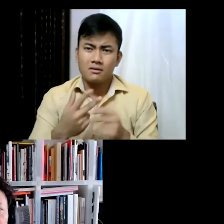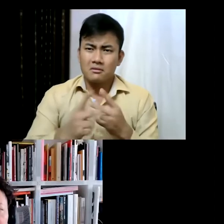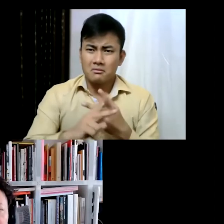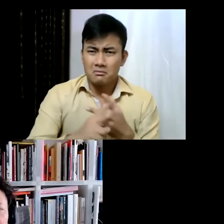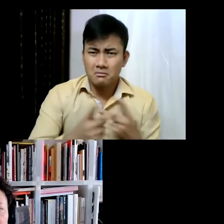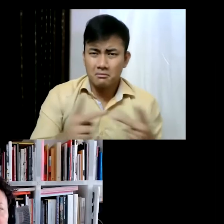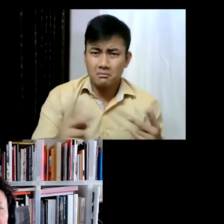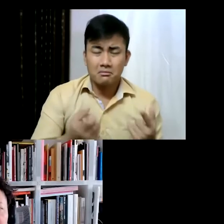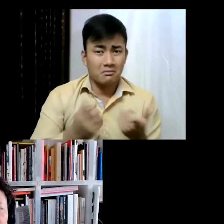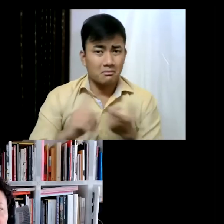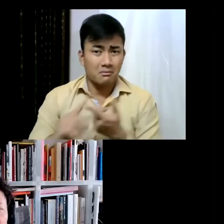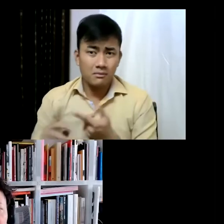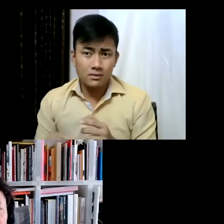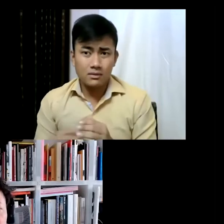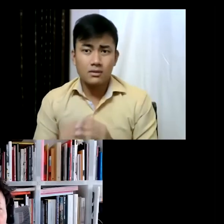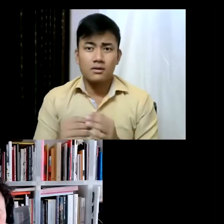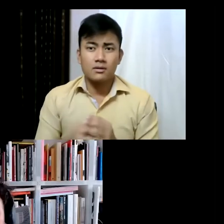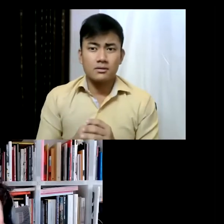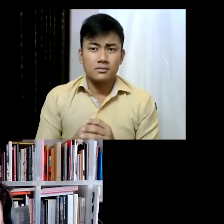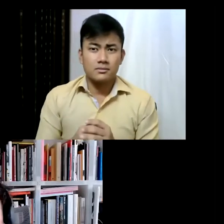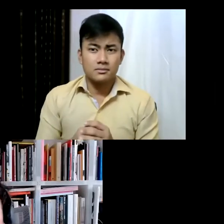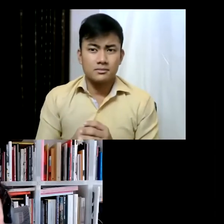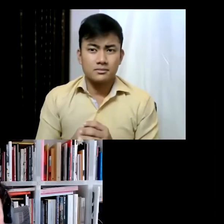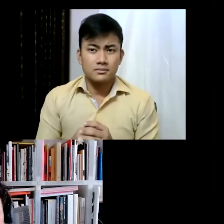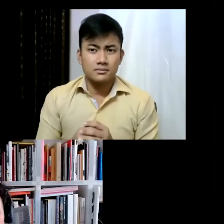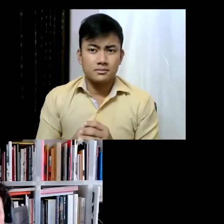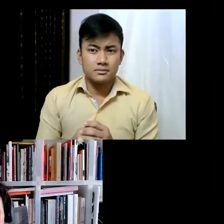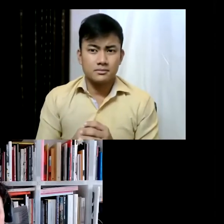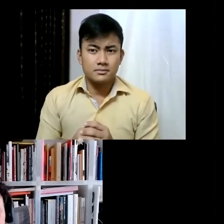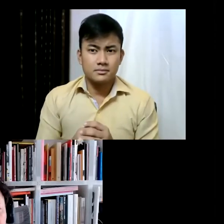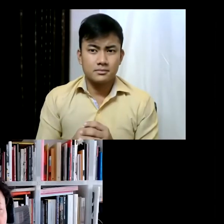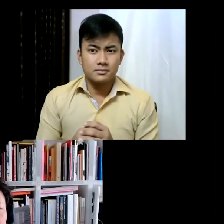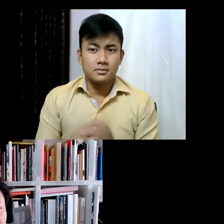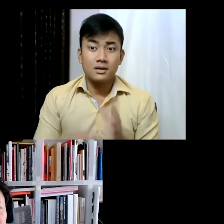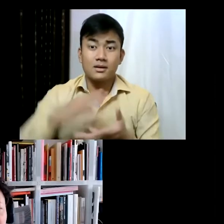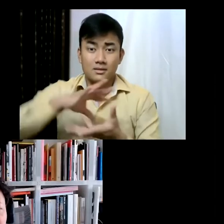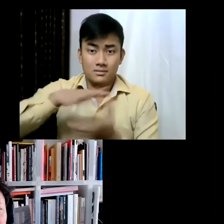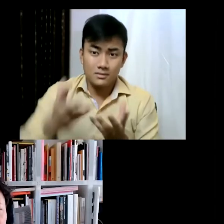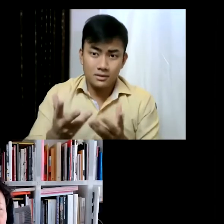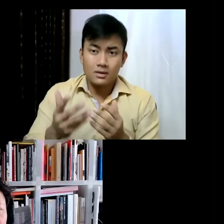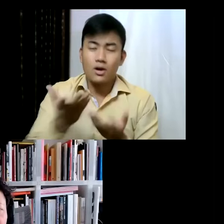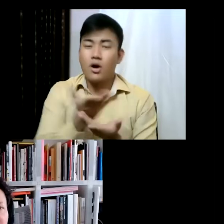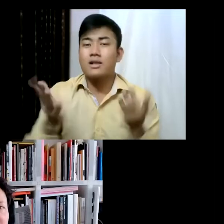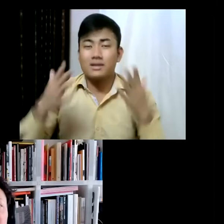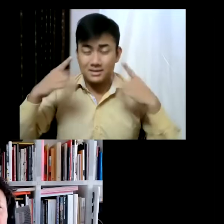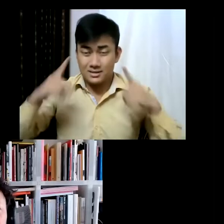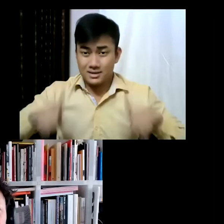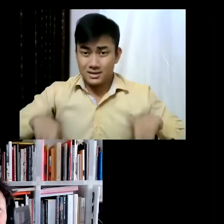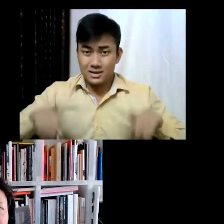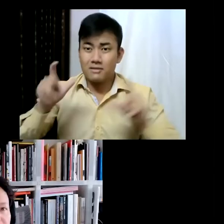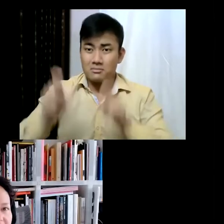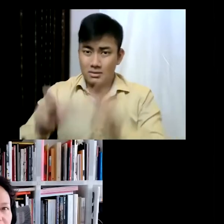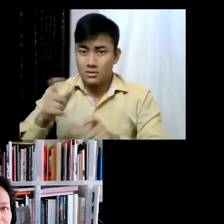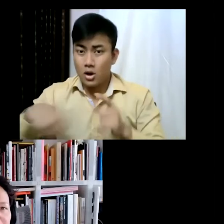but... is actually... creating a more sustainable relationship with other species- with animals,